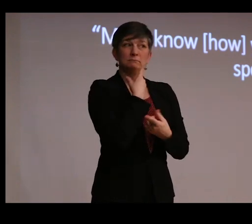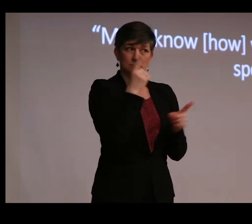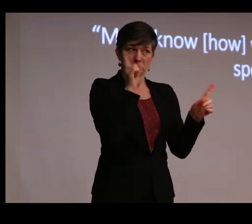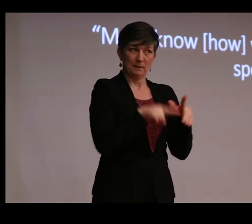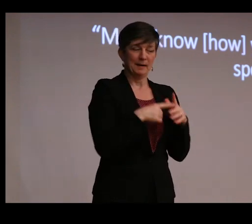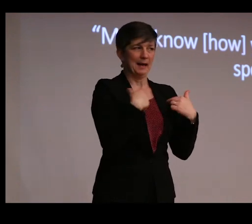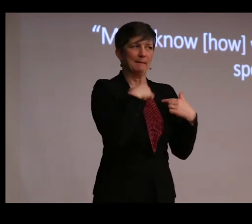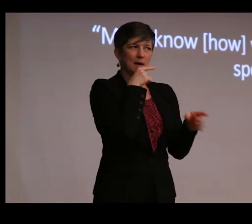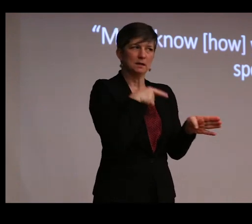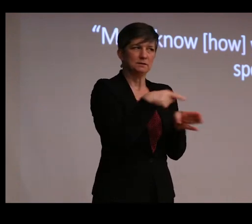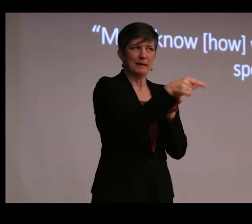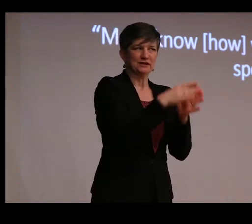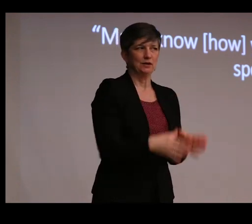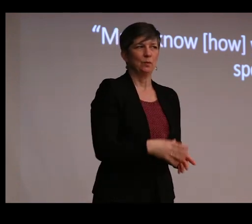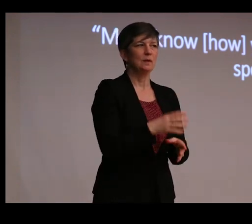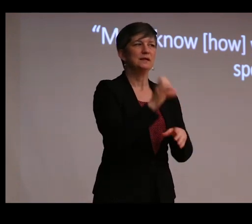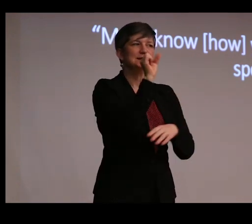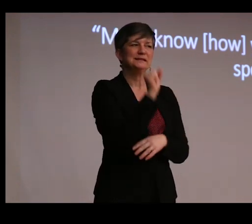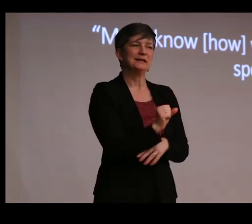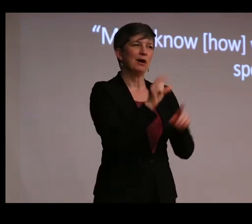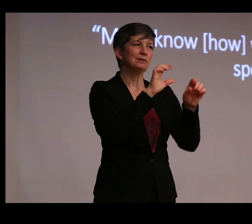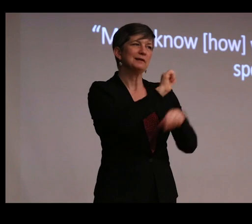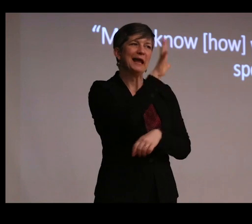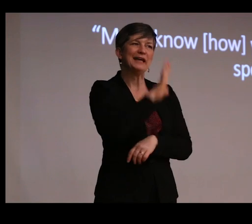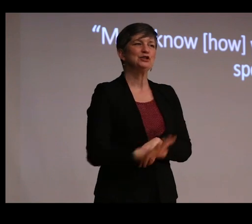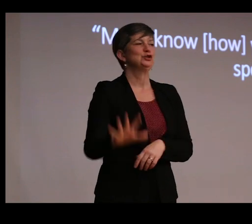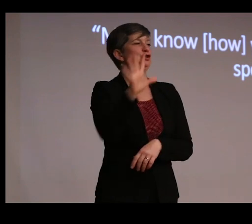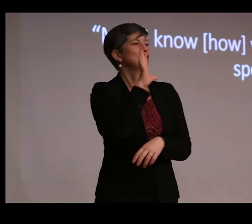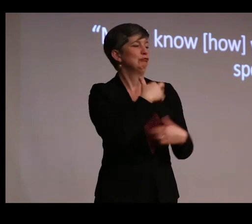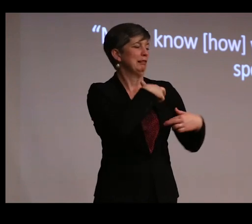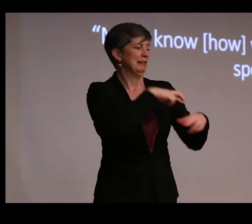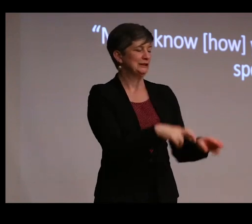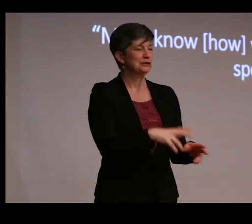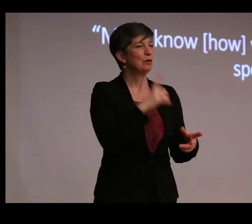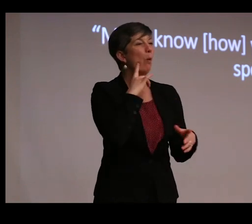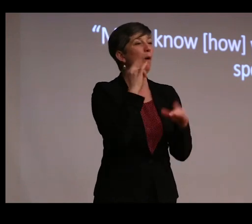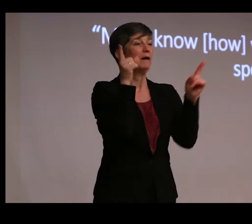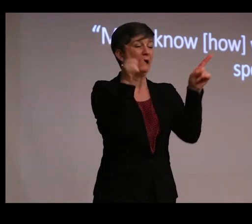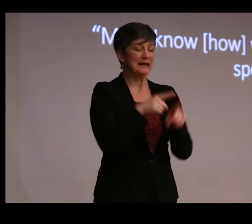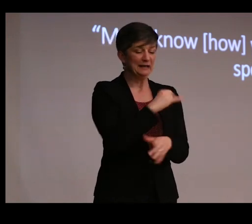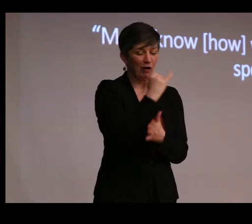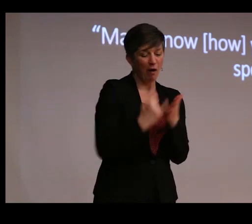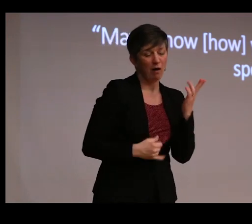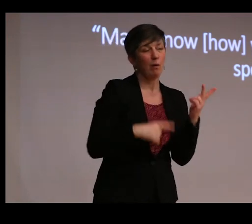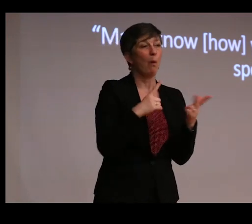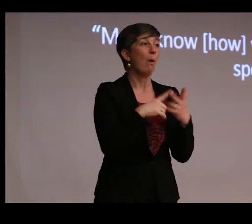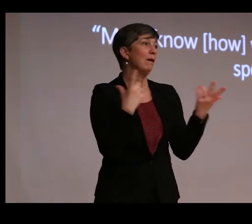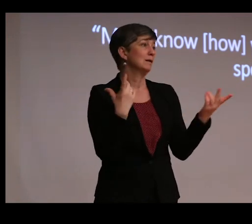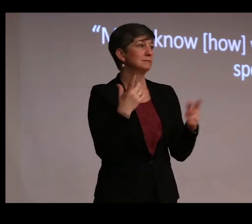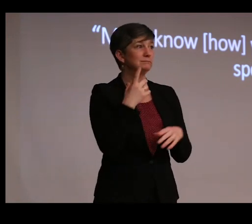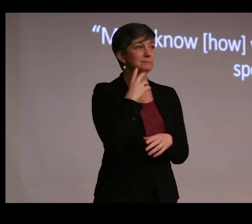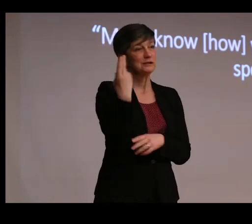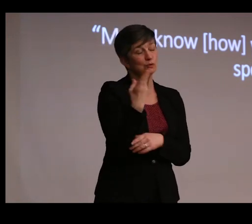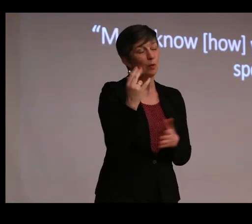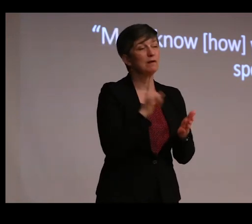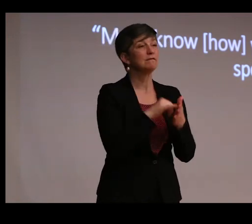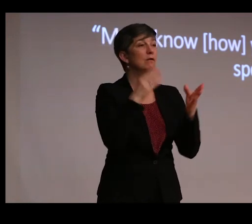a specialist in South Asian religions nor a historian of Indian art or even a historian of South Asia, though I've been especially inspired